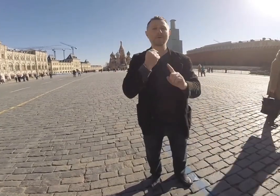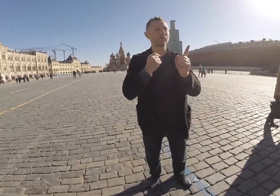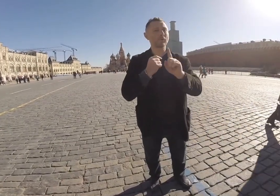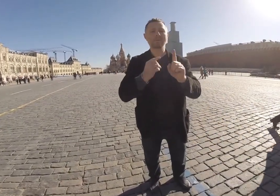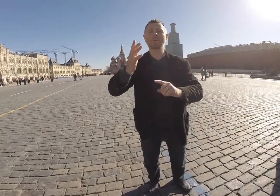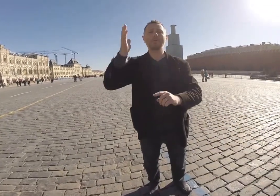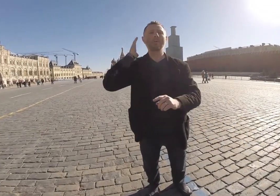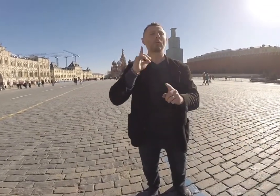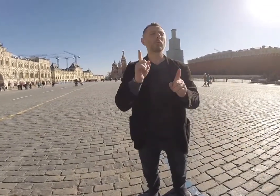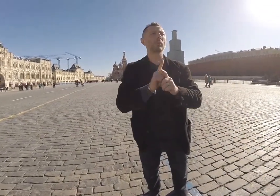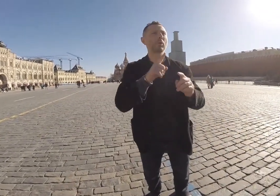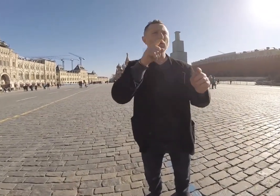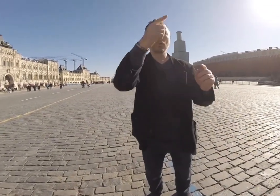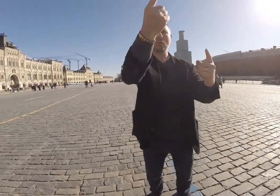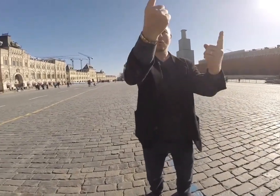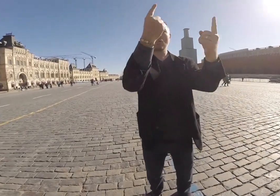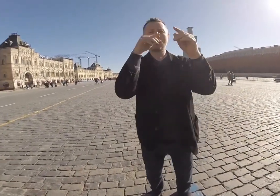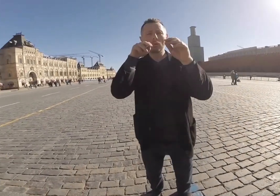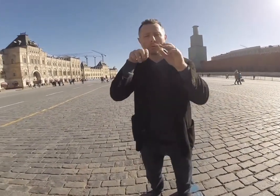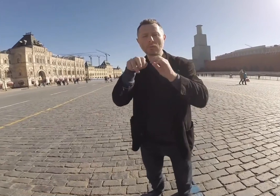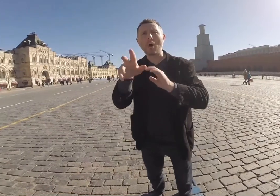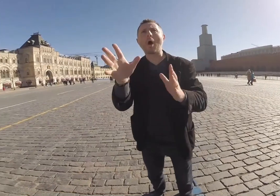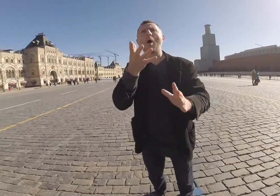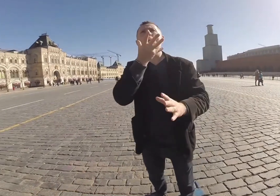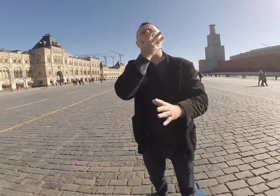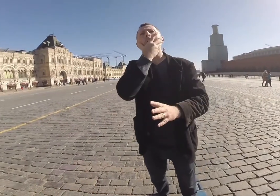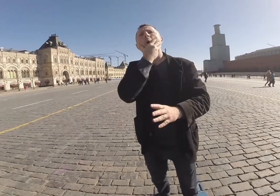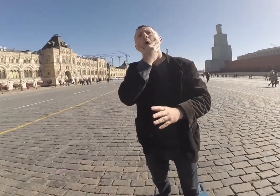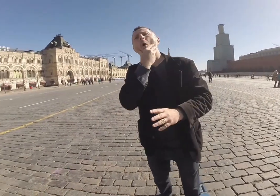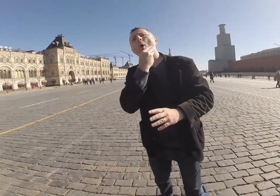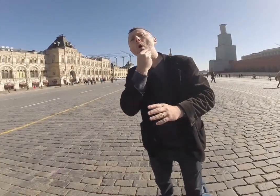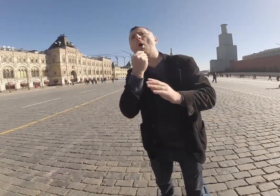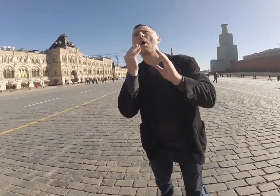when people came to Red Square, they were